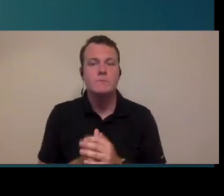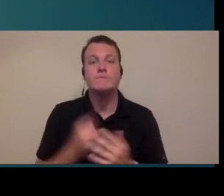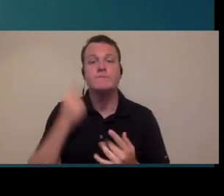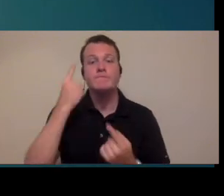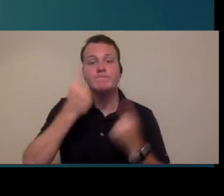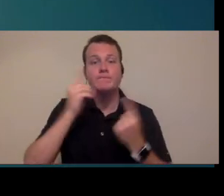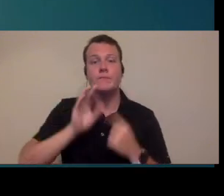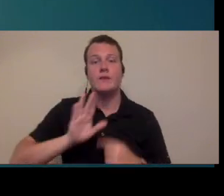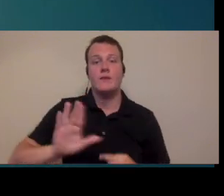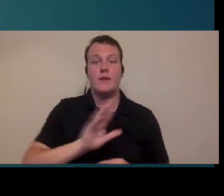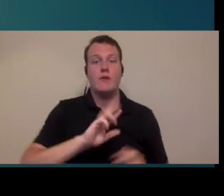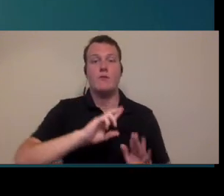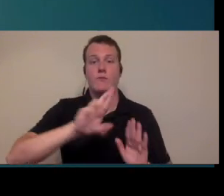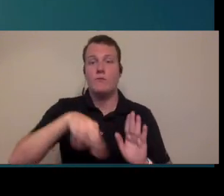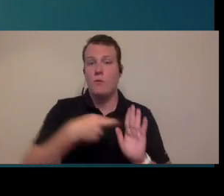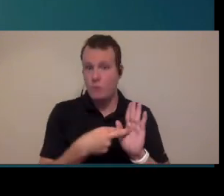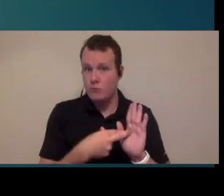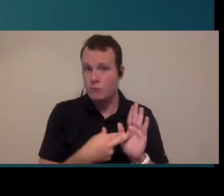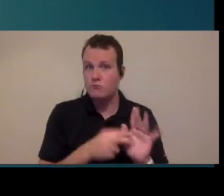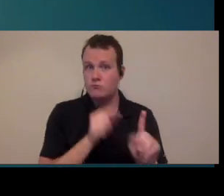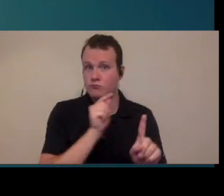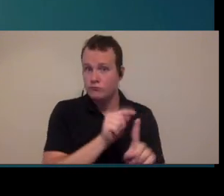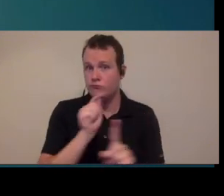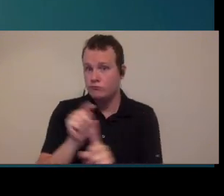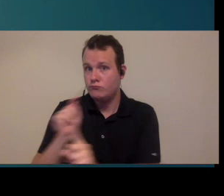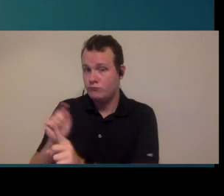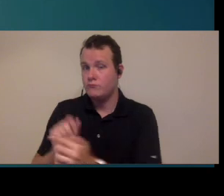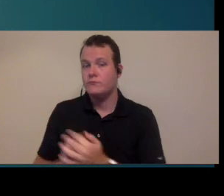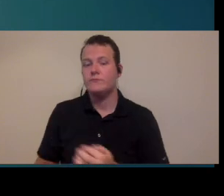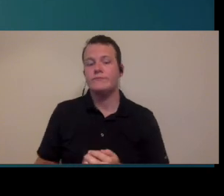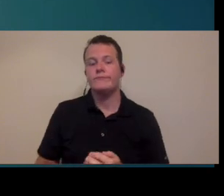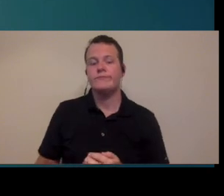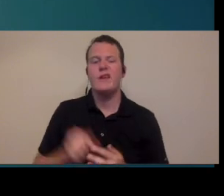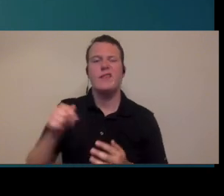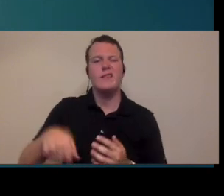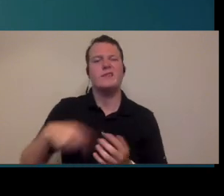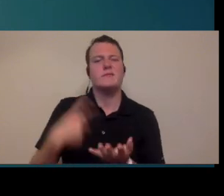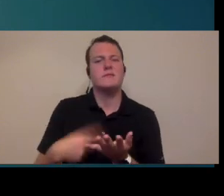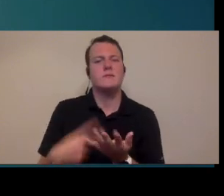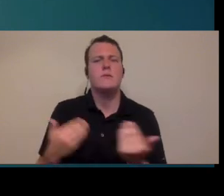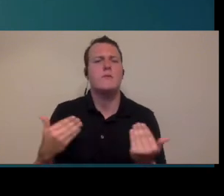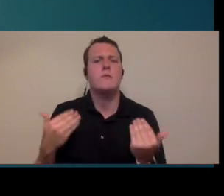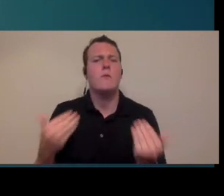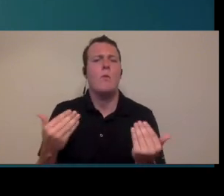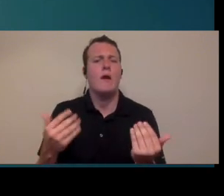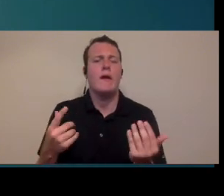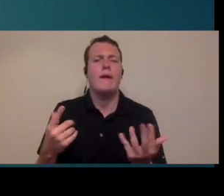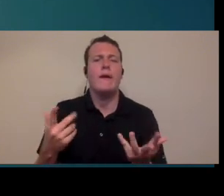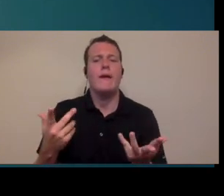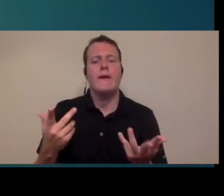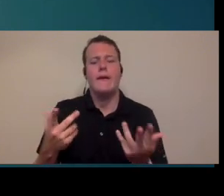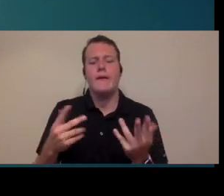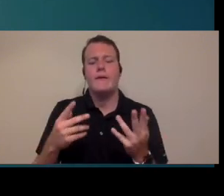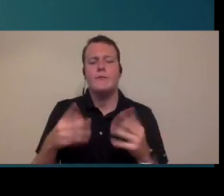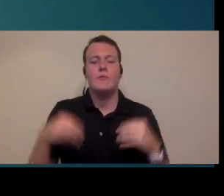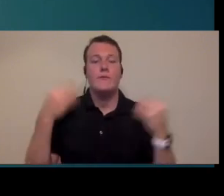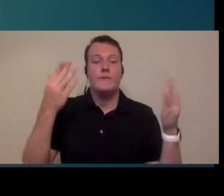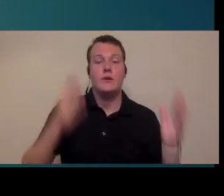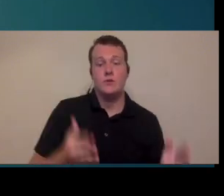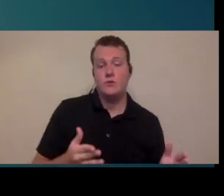consider how many roles they're going to have so for the purposes of this discussion I'm really going to just talk about scheduling the providers not